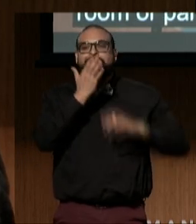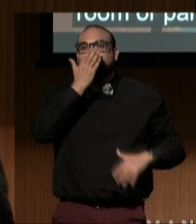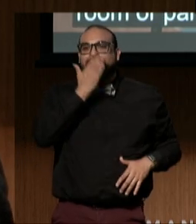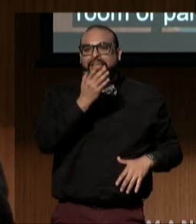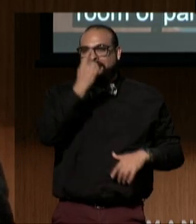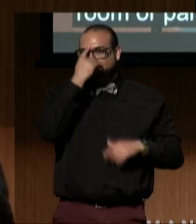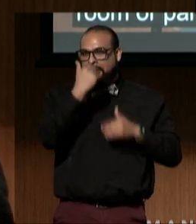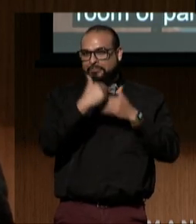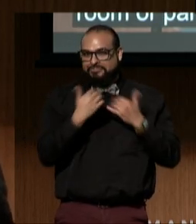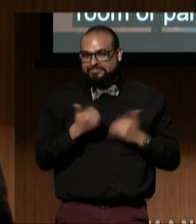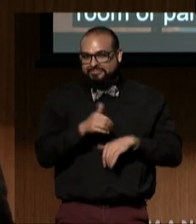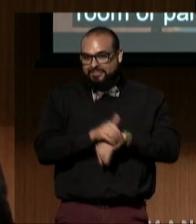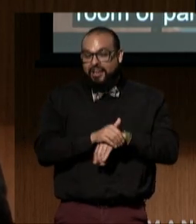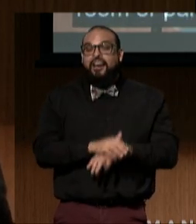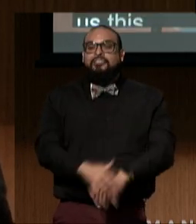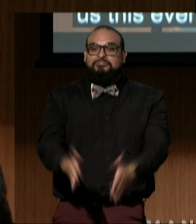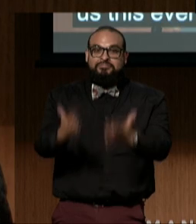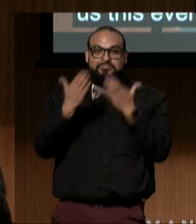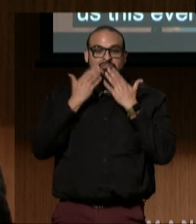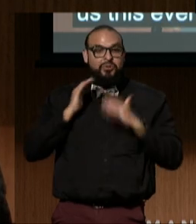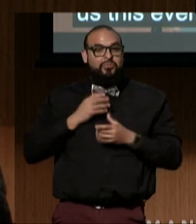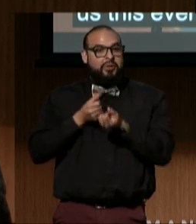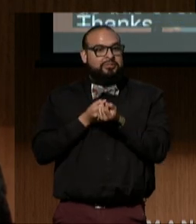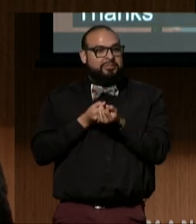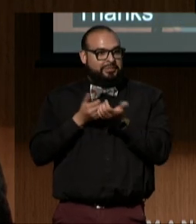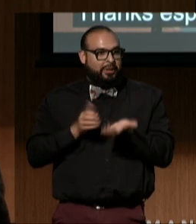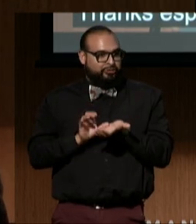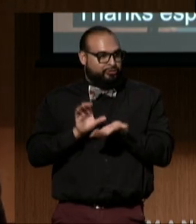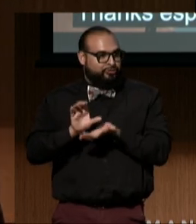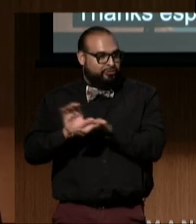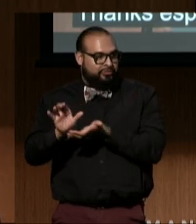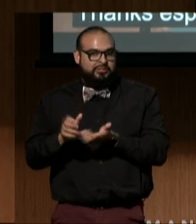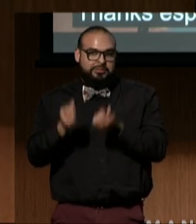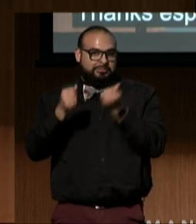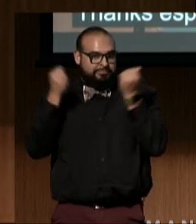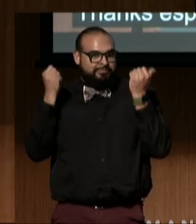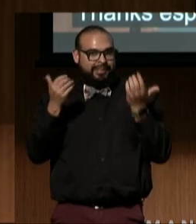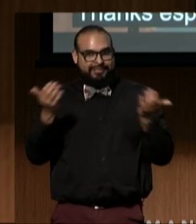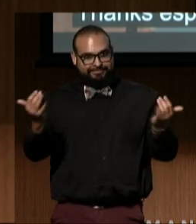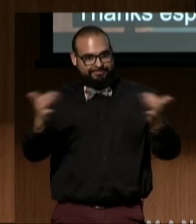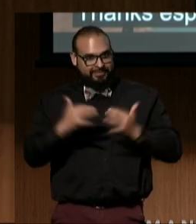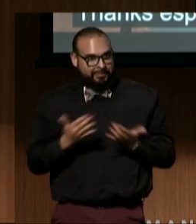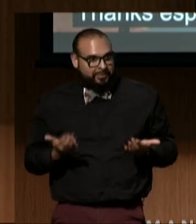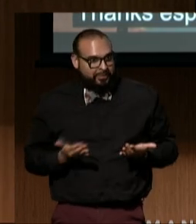Thanks especially to our sponsors, many of whom are here in person or online.